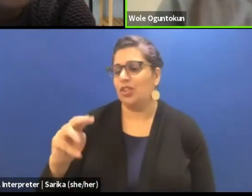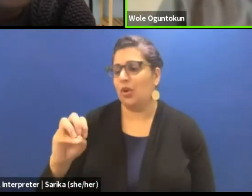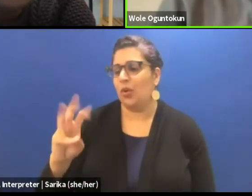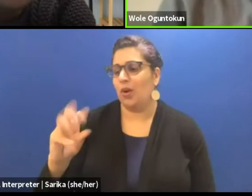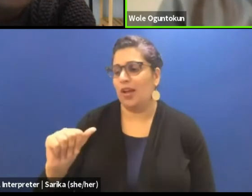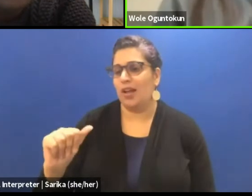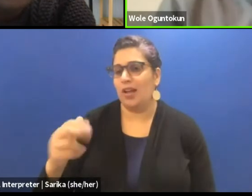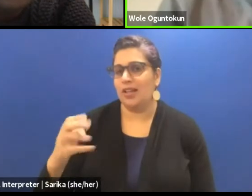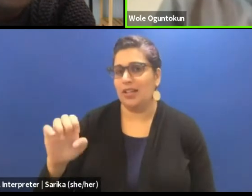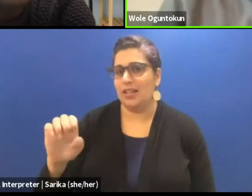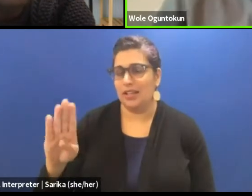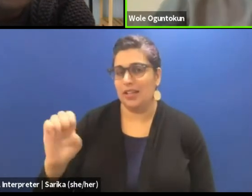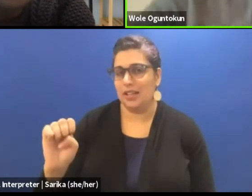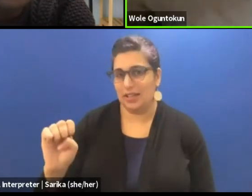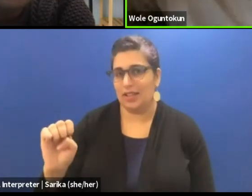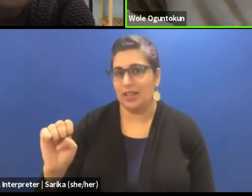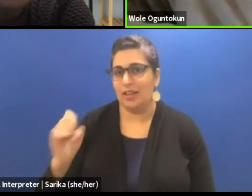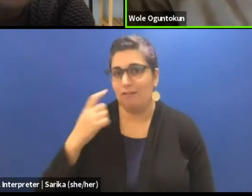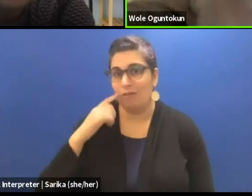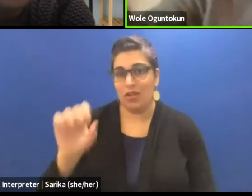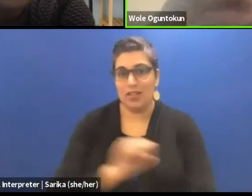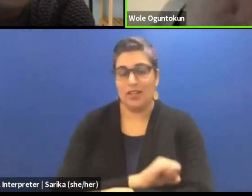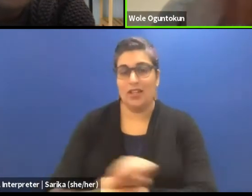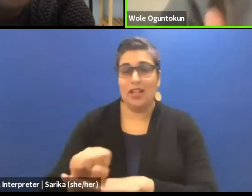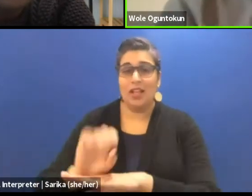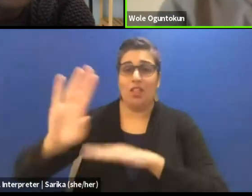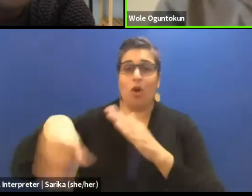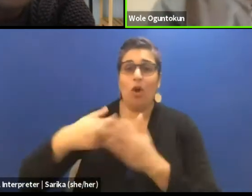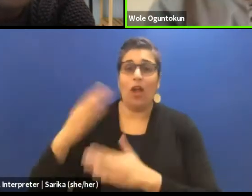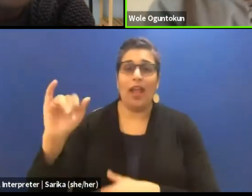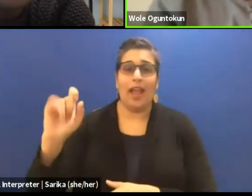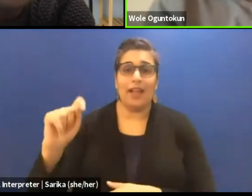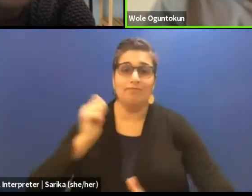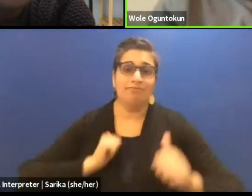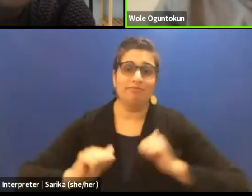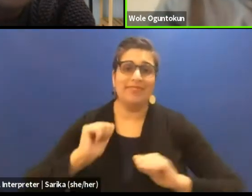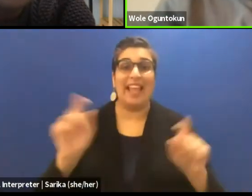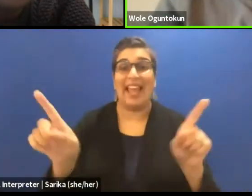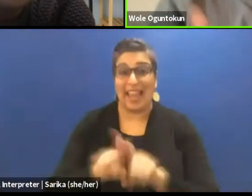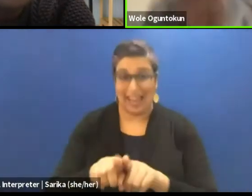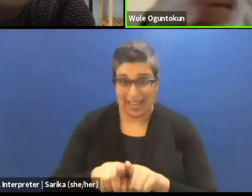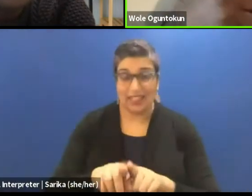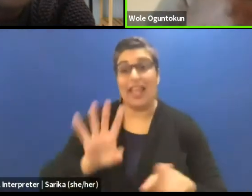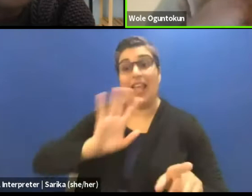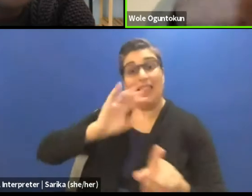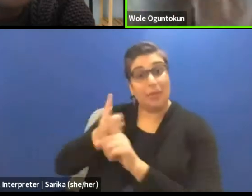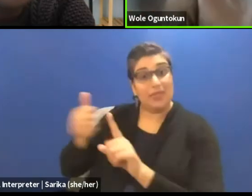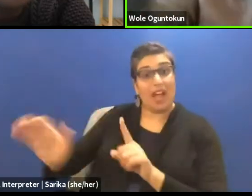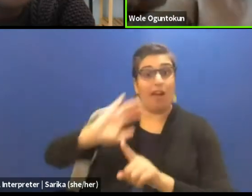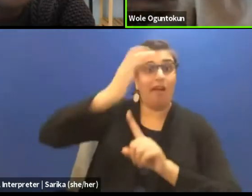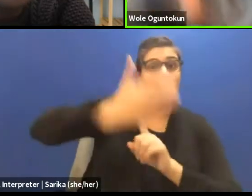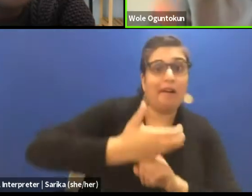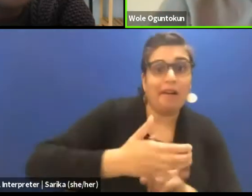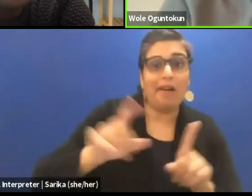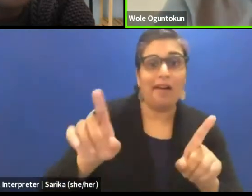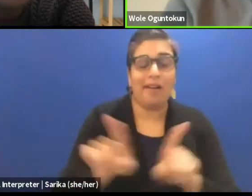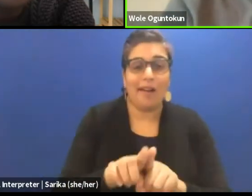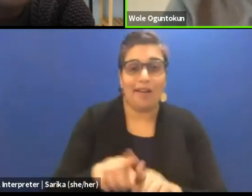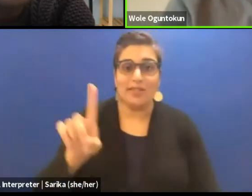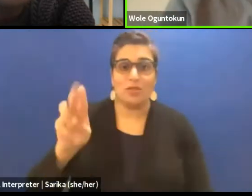for the stage, the entire cast acted as dramaturgs for it. Well, I would be the lead dramaturg in that matter,